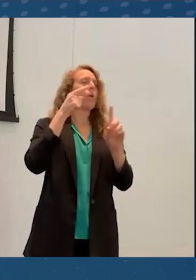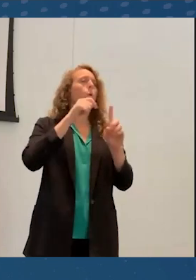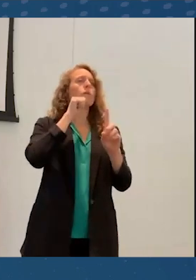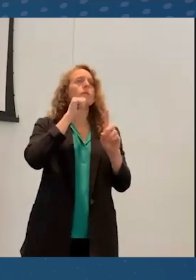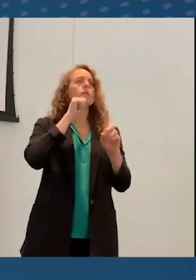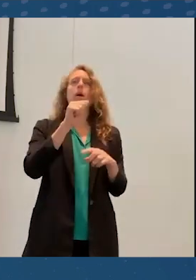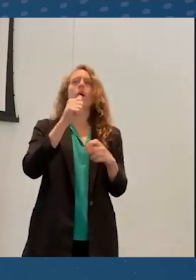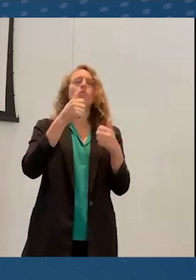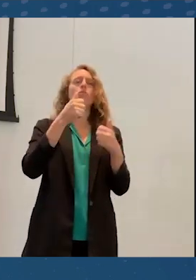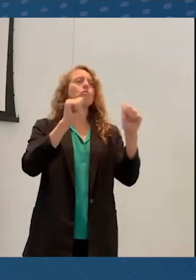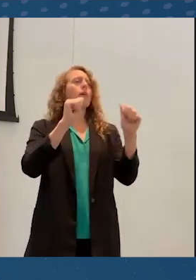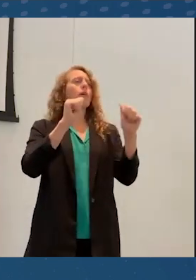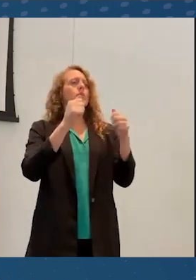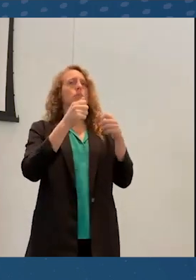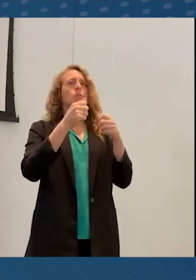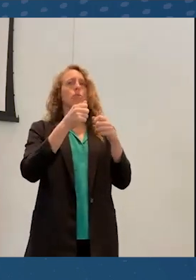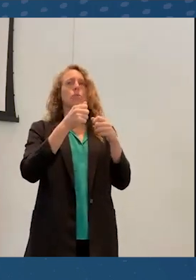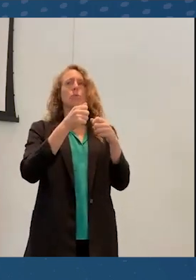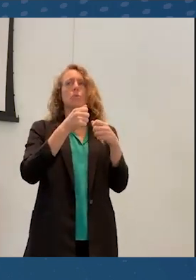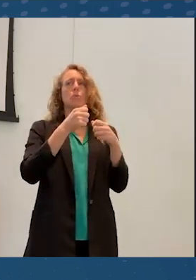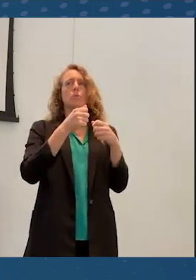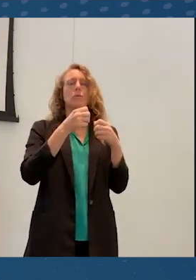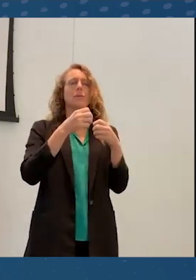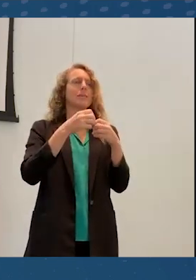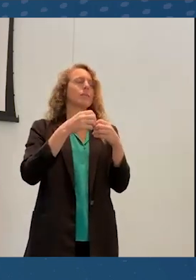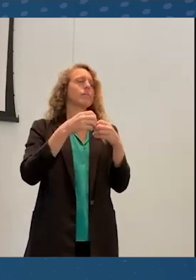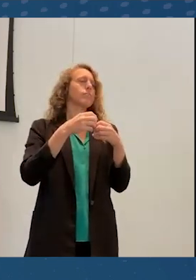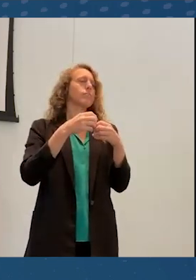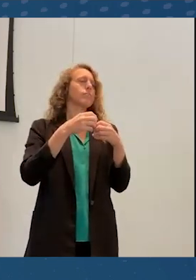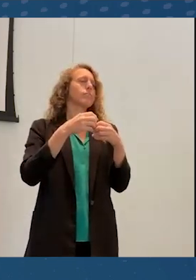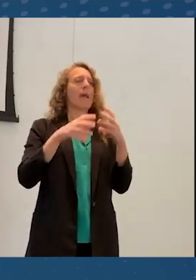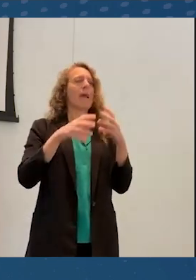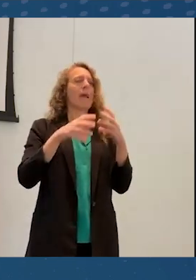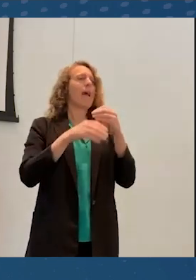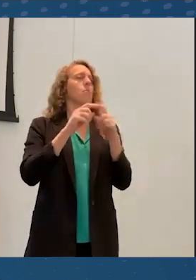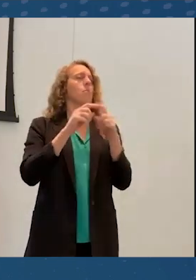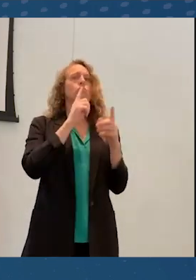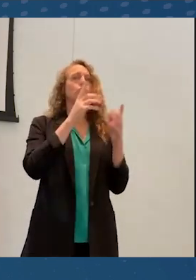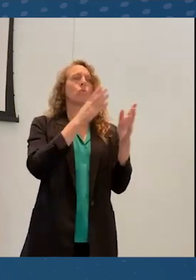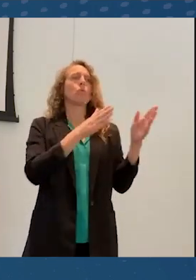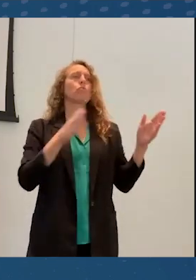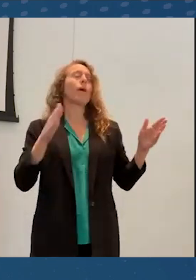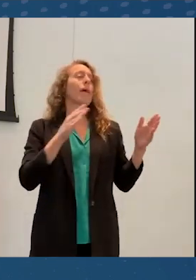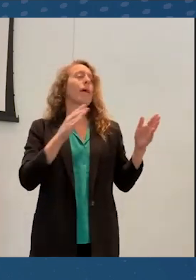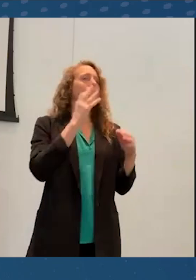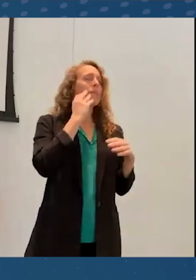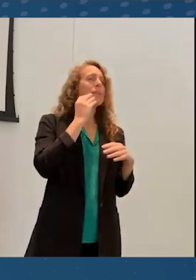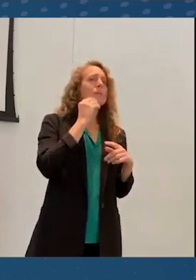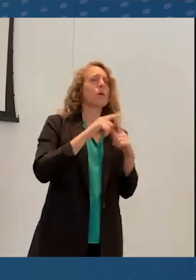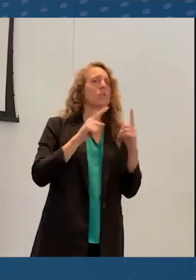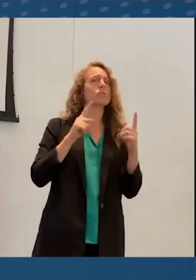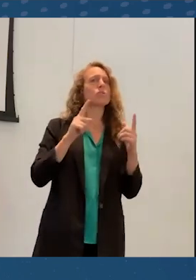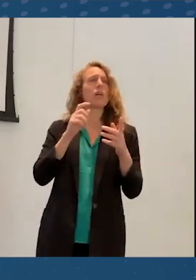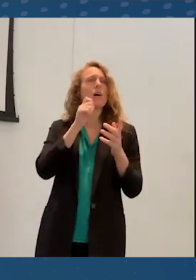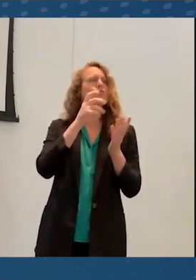be trying to expand the range of experience and not just replicating the experiences that we already have.